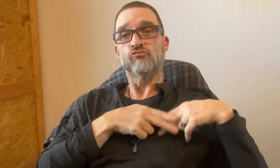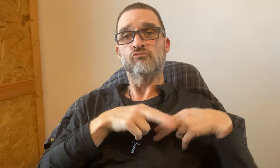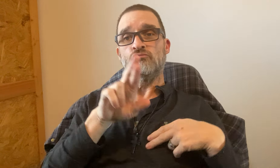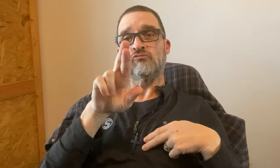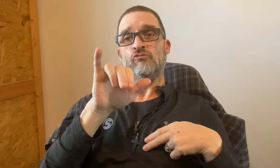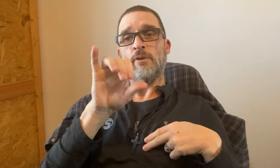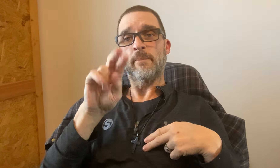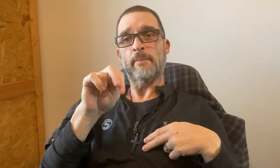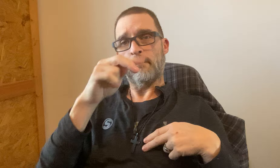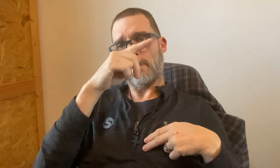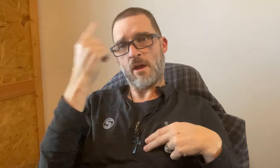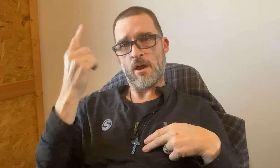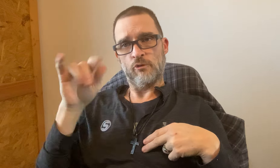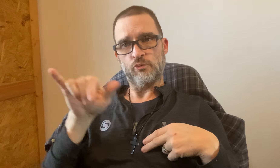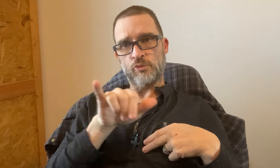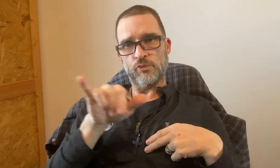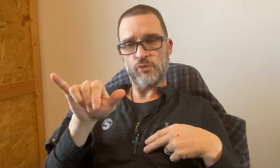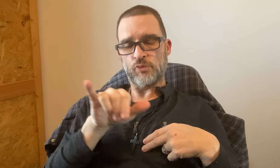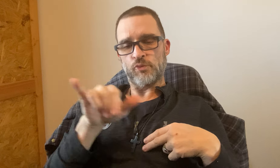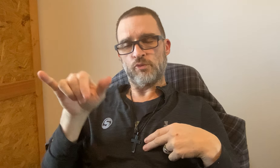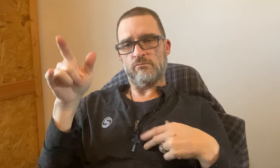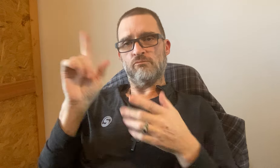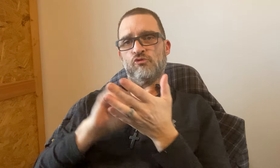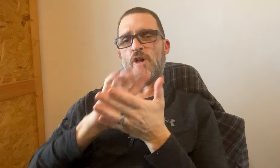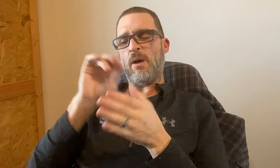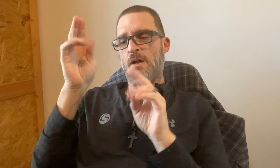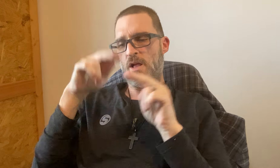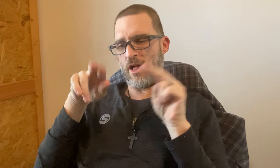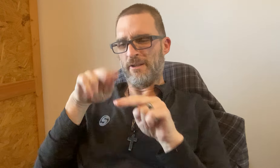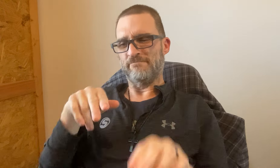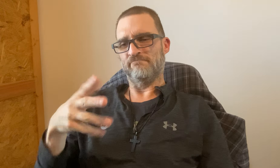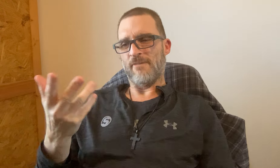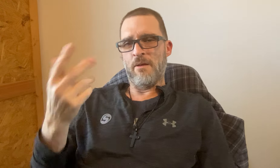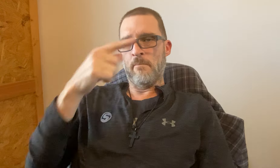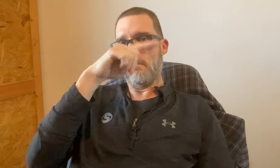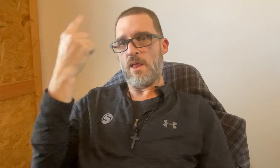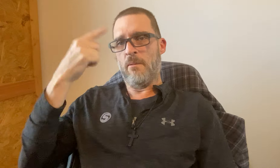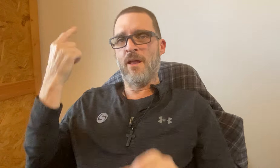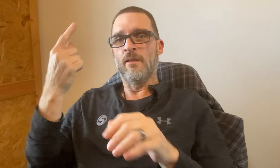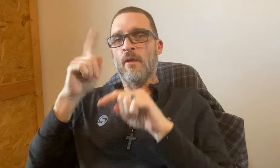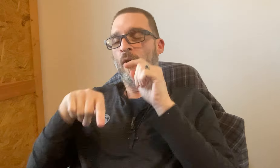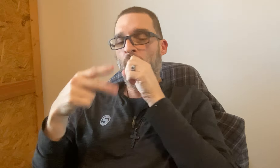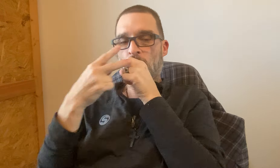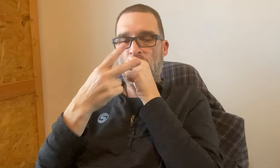Remember the ribbon is black too. The printer company looked at the design seeing black on black